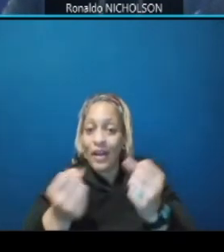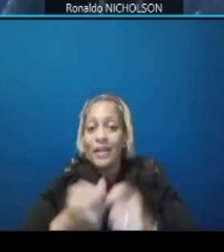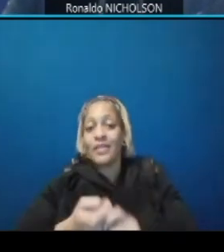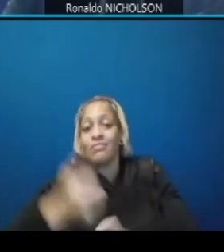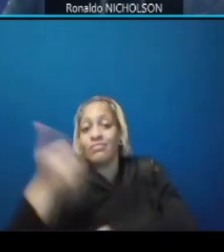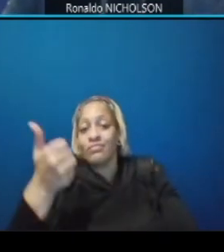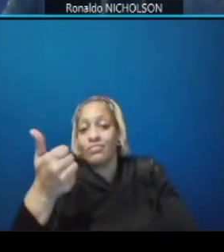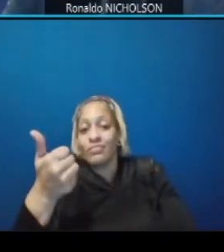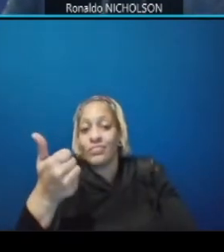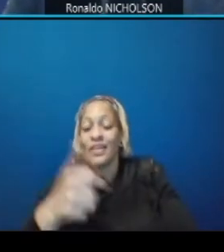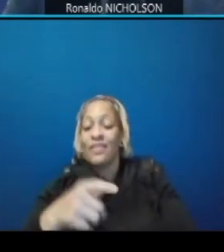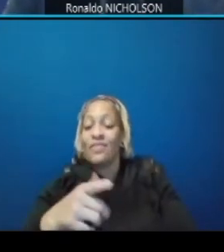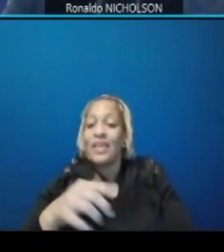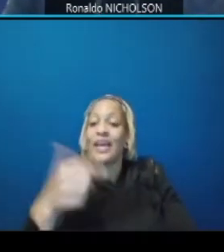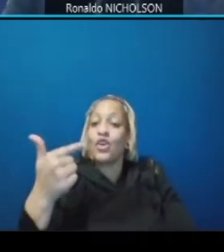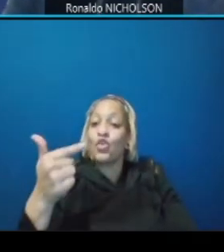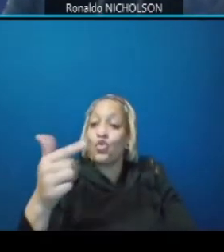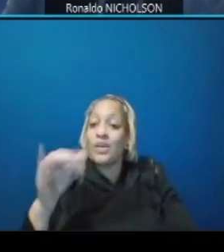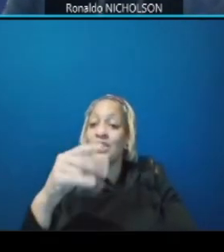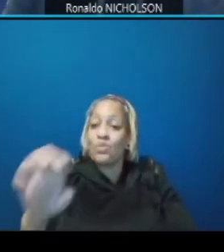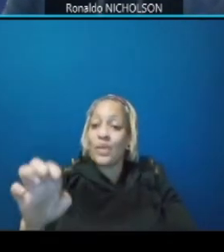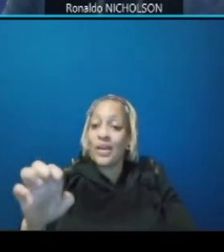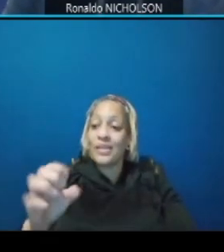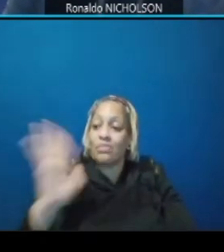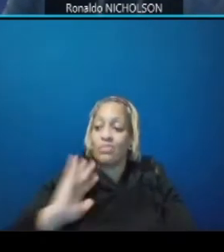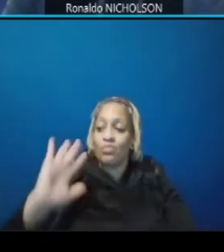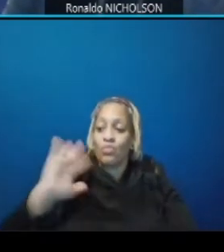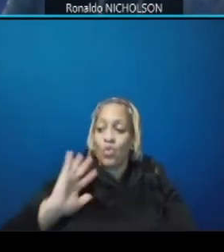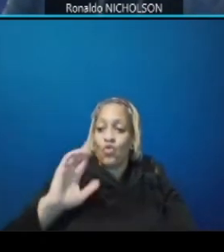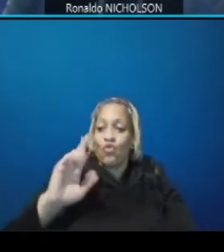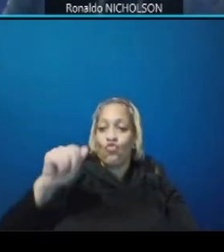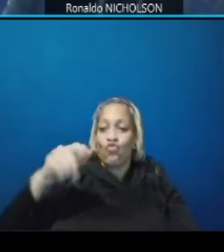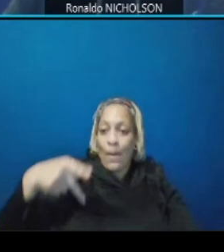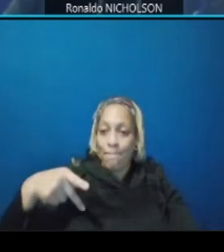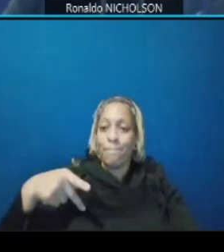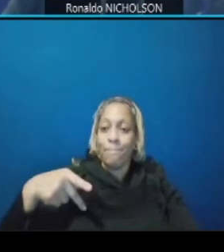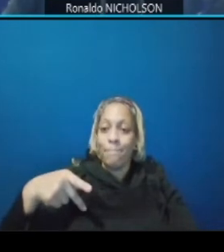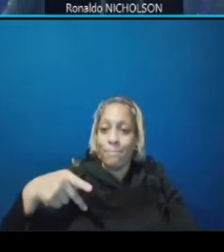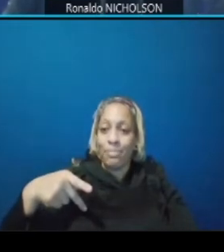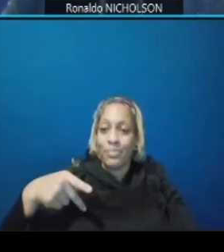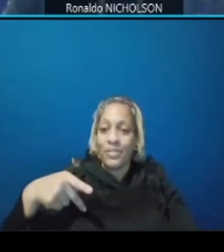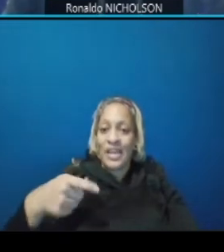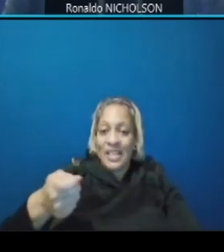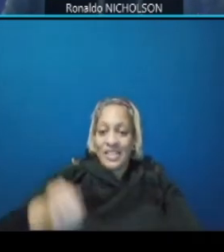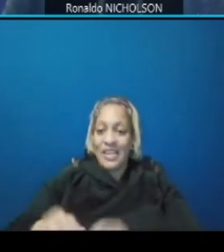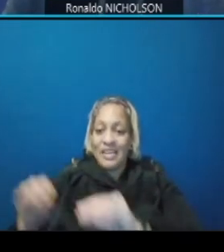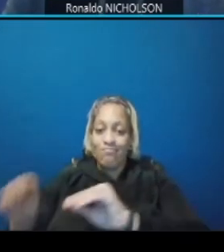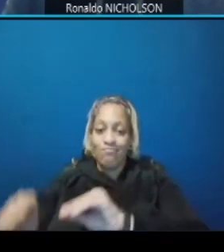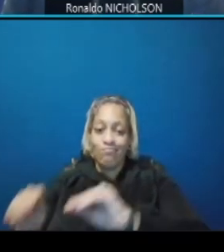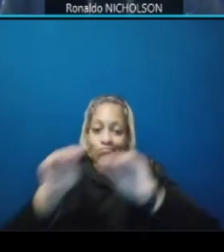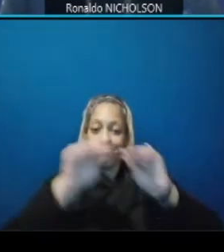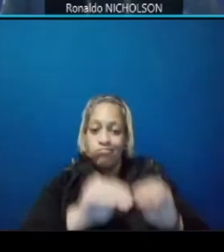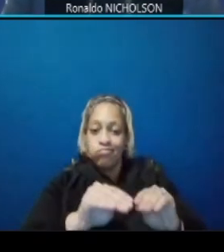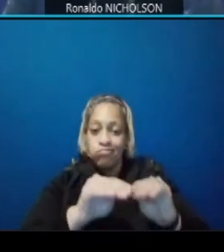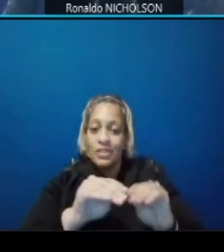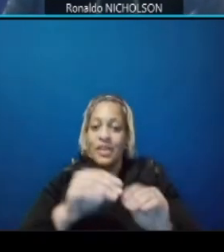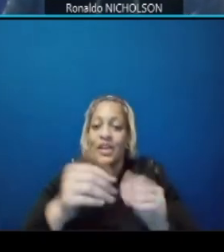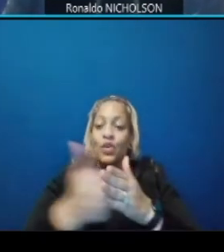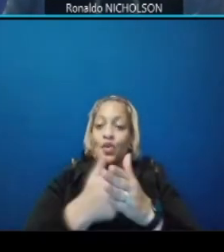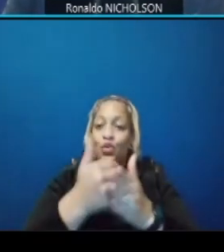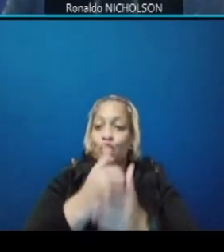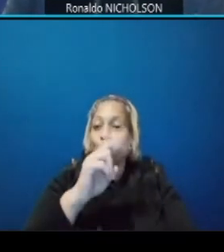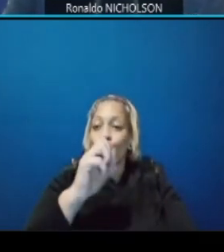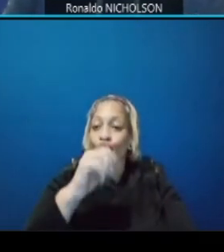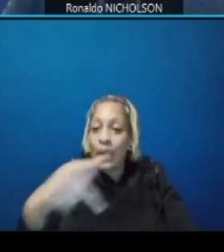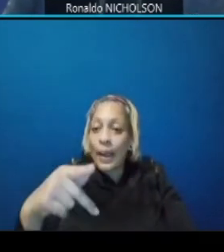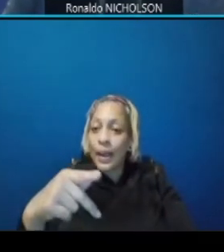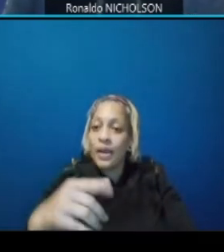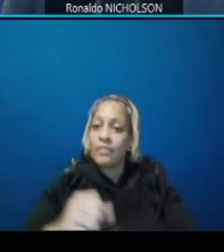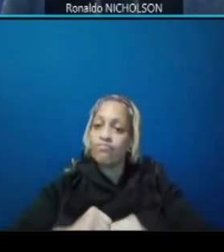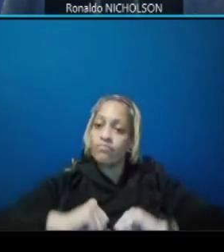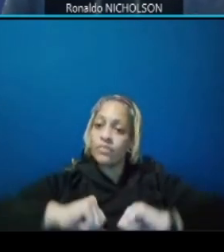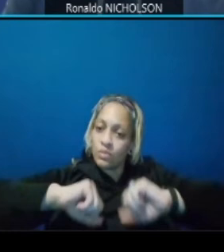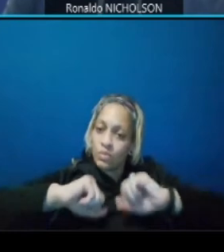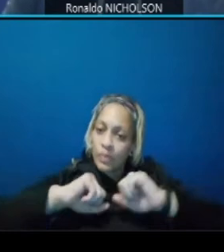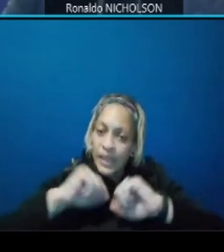of one of the previous ramp with a relocated ramp providing additional space visibility and merge